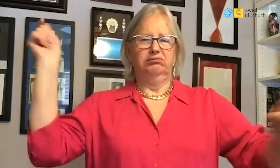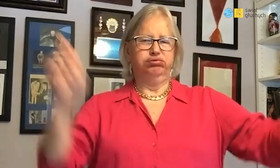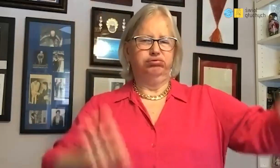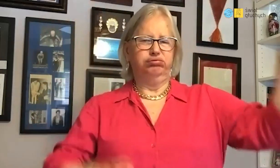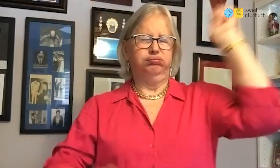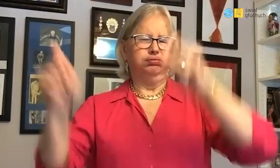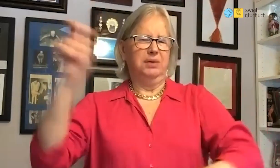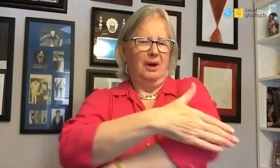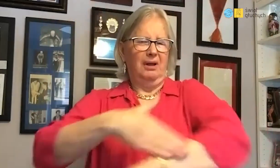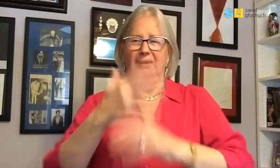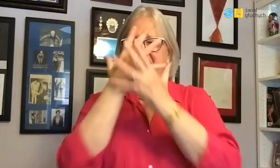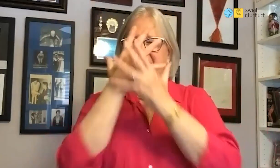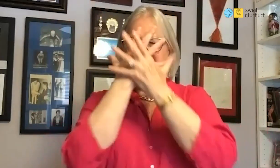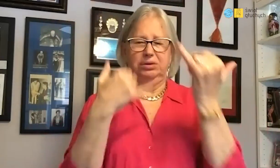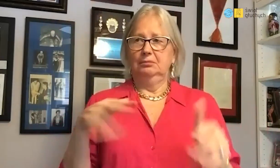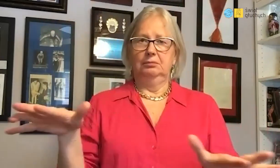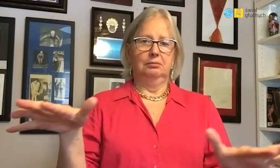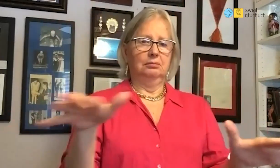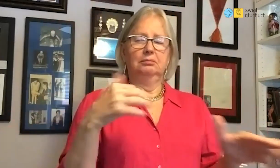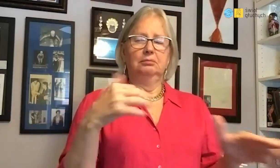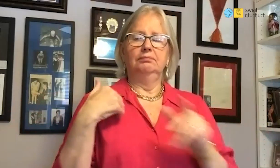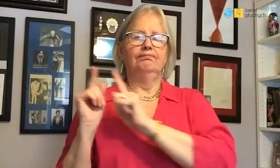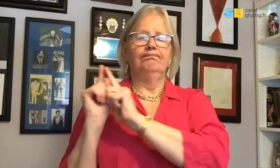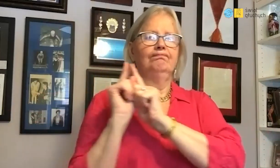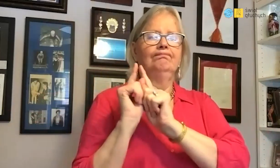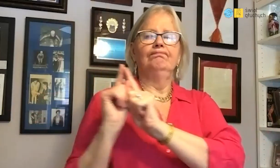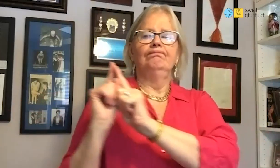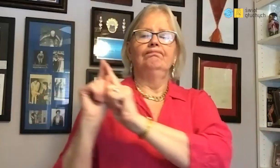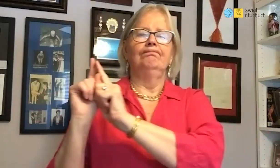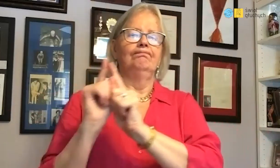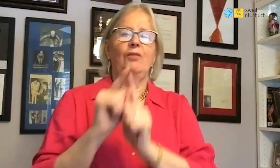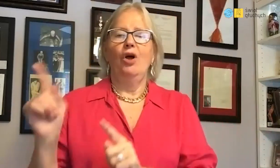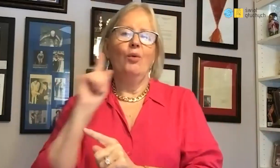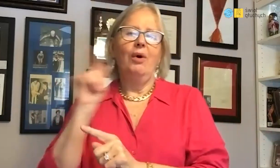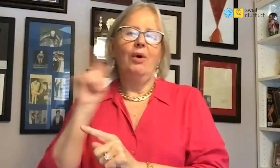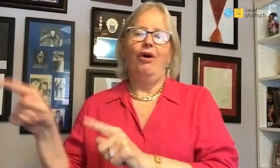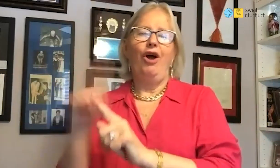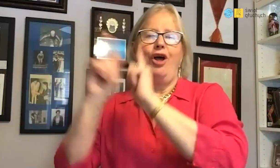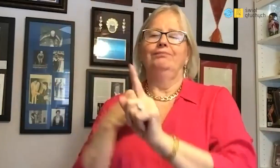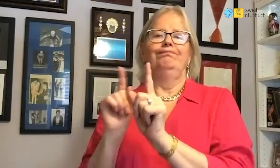There were many new foreign faces and languages. Barbara looked after me very much. We walked everywhere together.